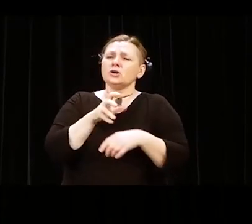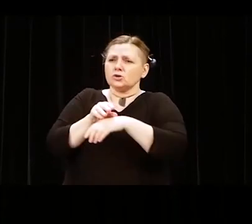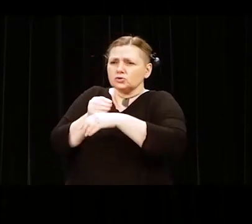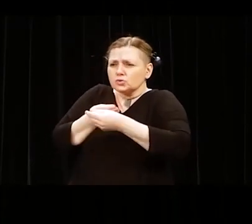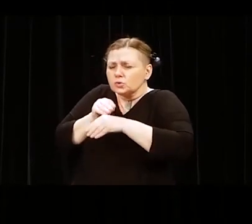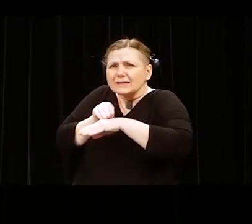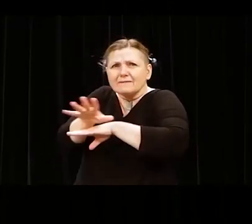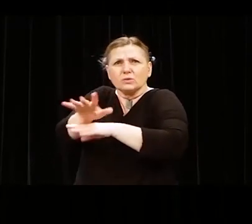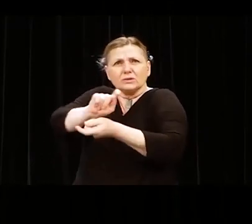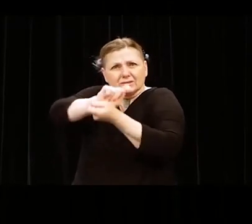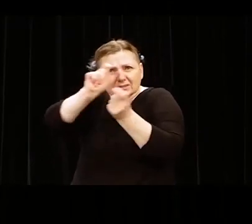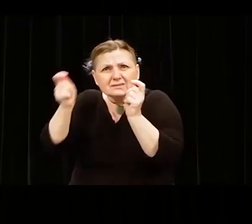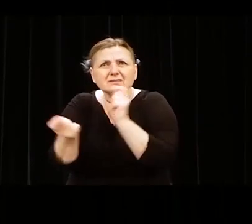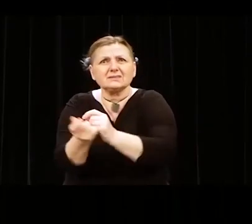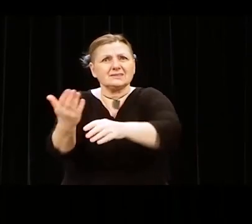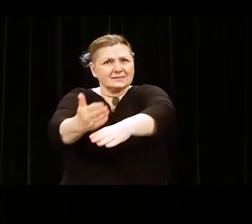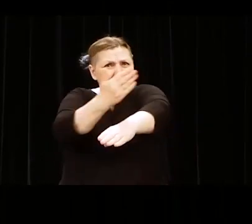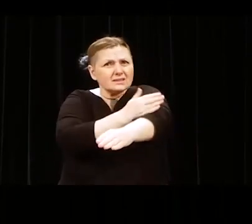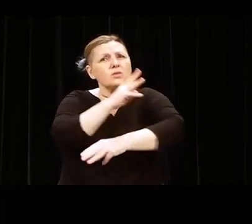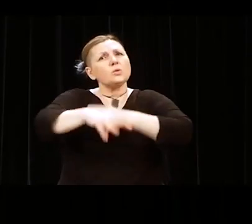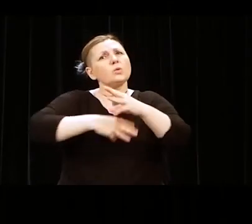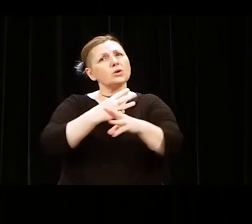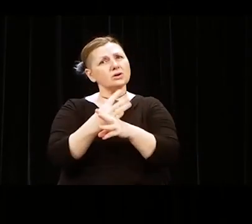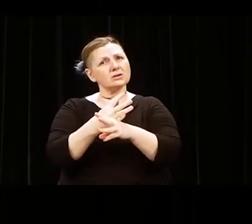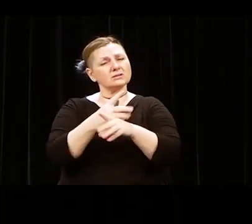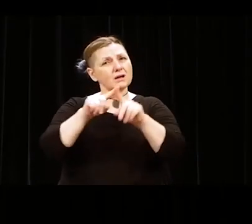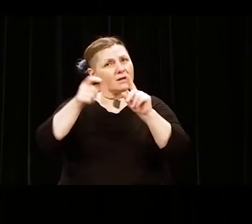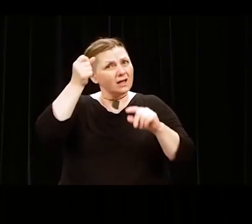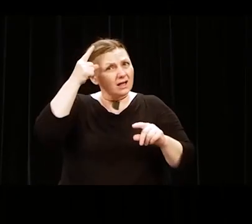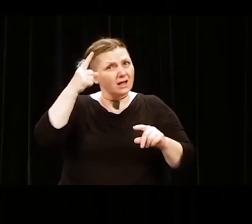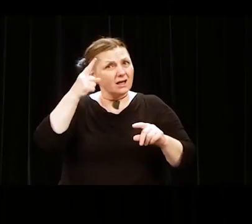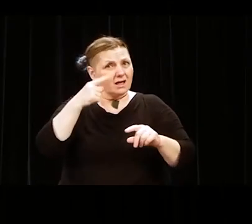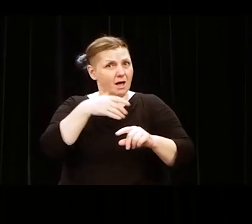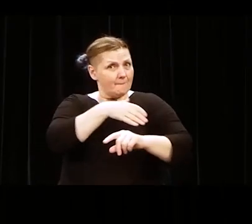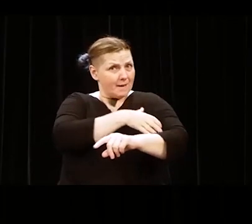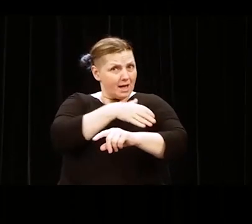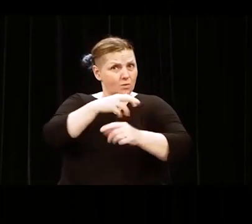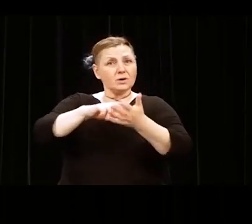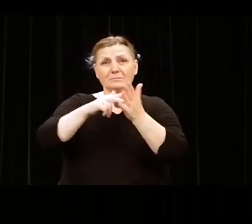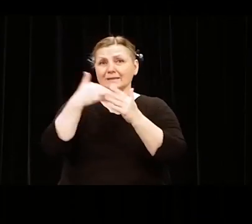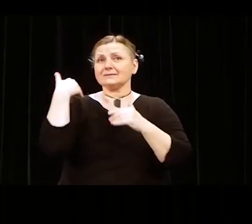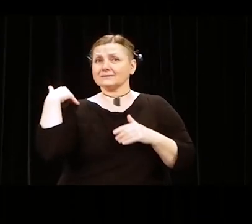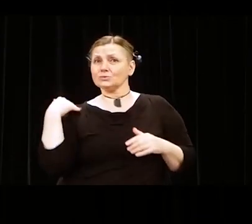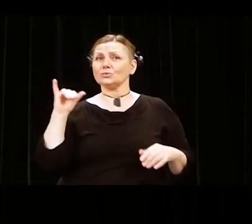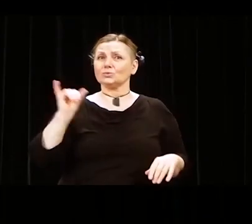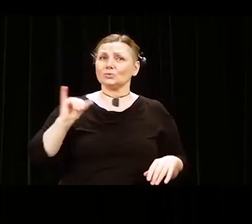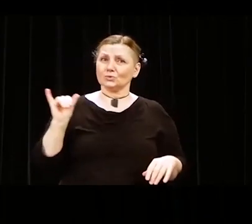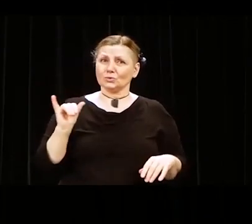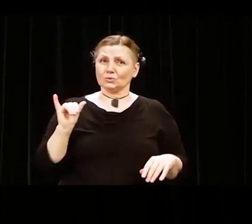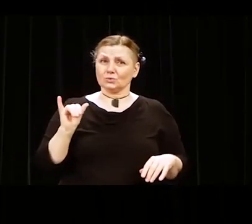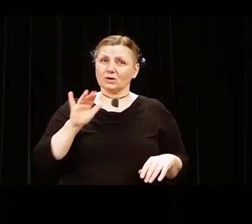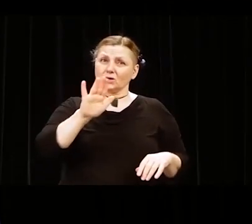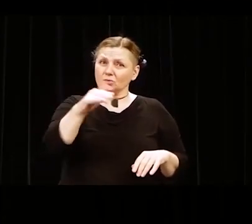but with great power comes great responsibility. Your great responsibilities to show up,